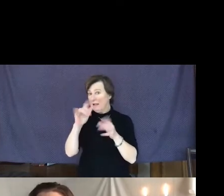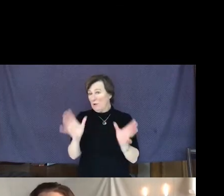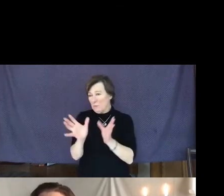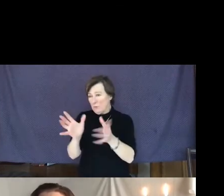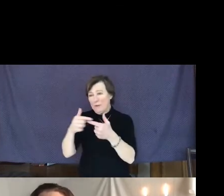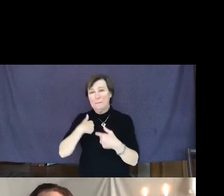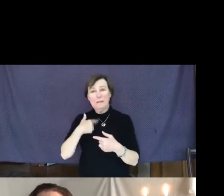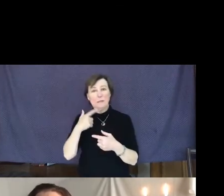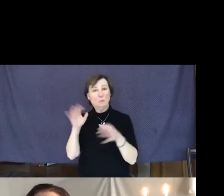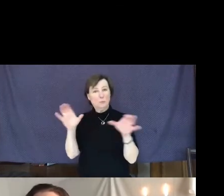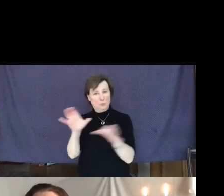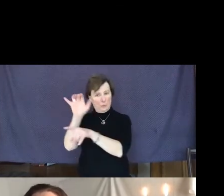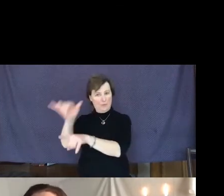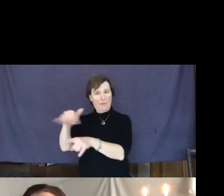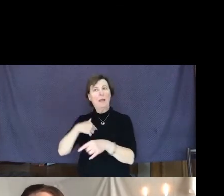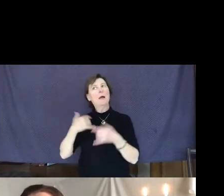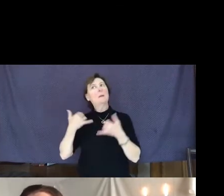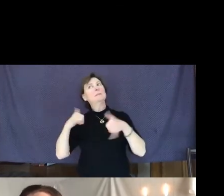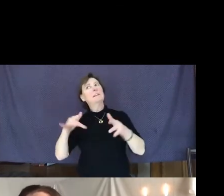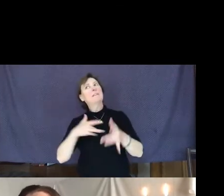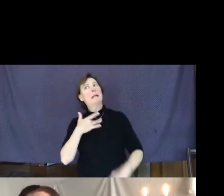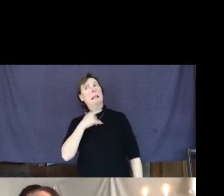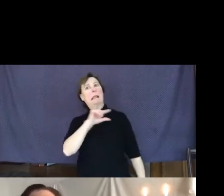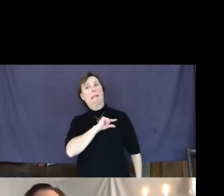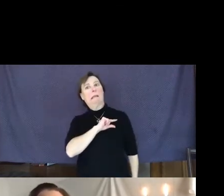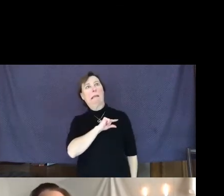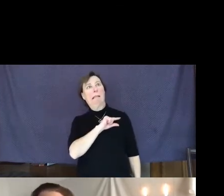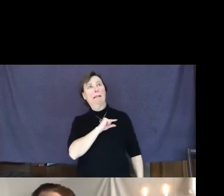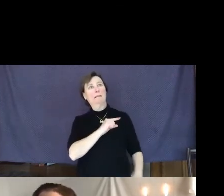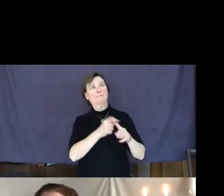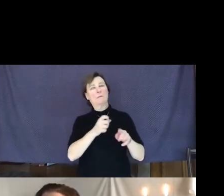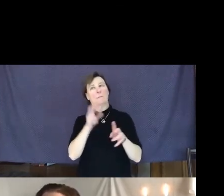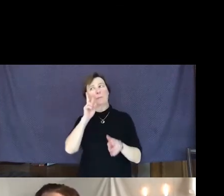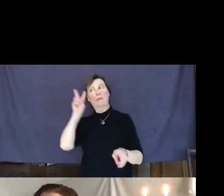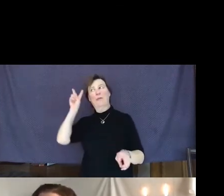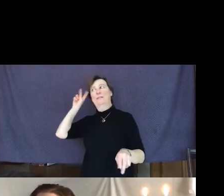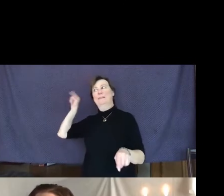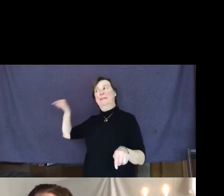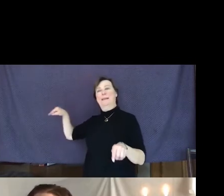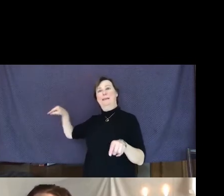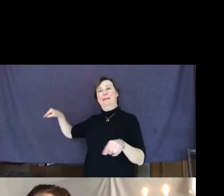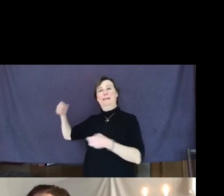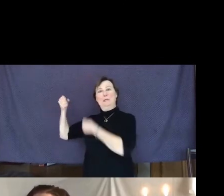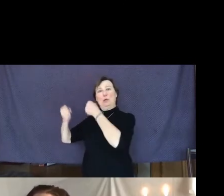Maybe I was still feeling guilt for not stopping with the earlier car.